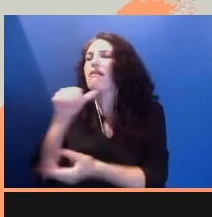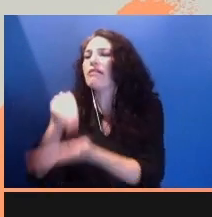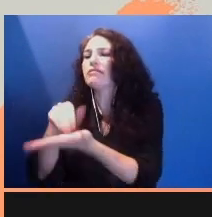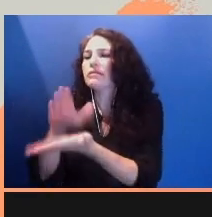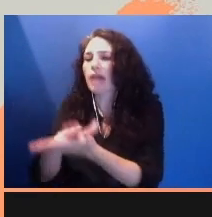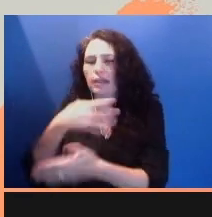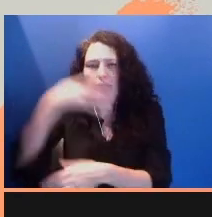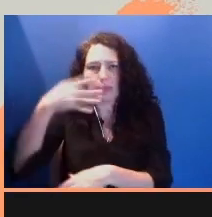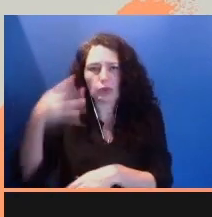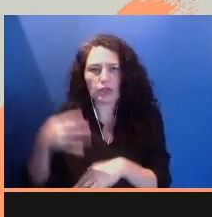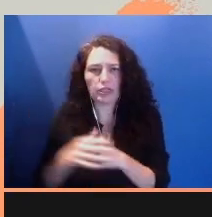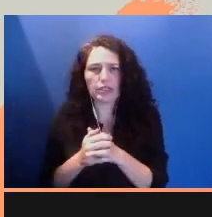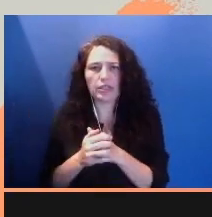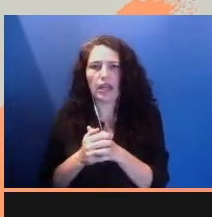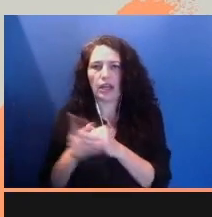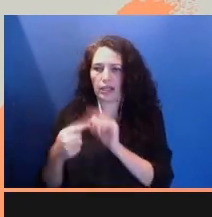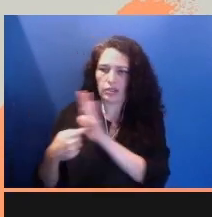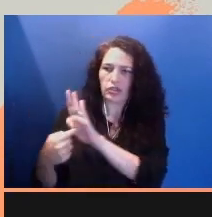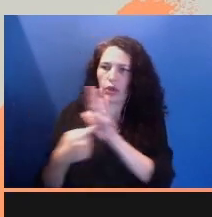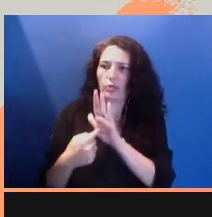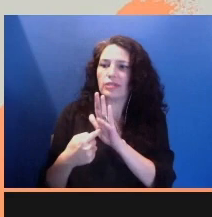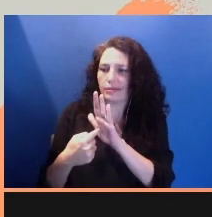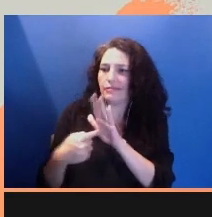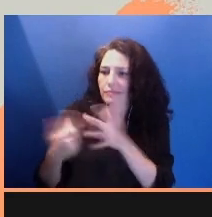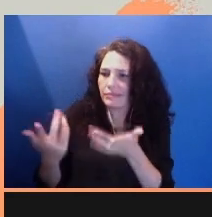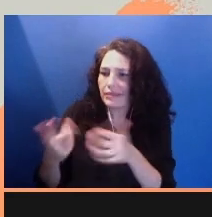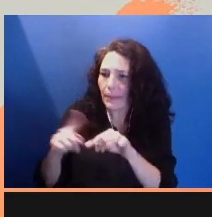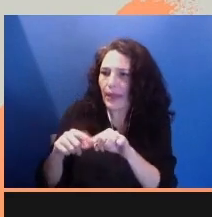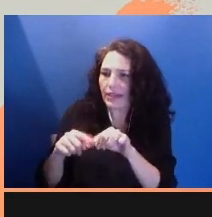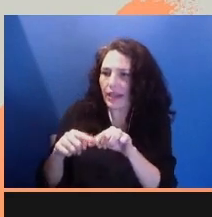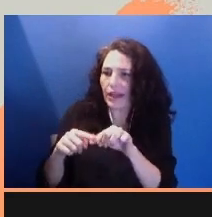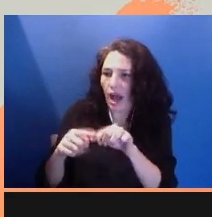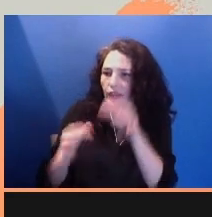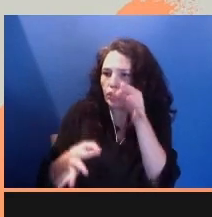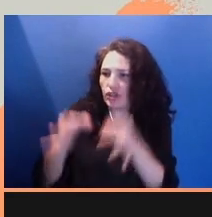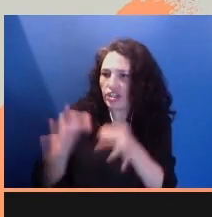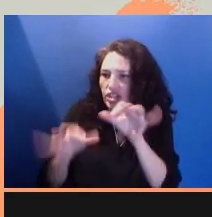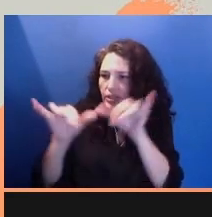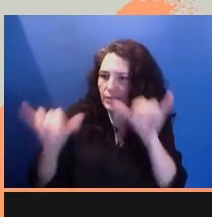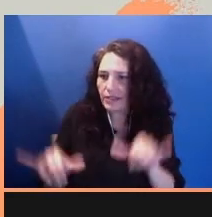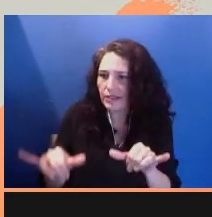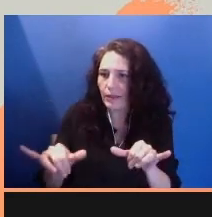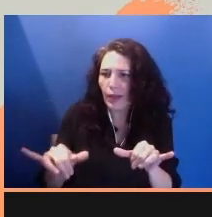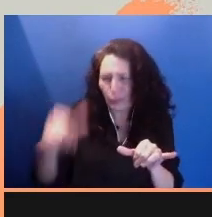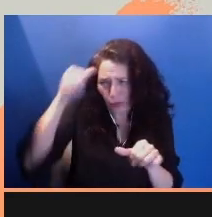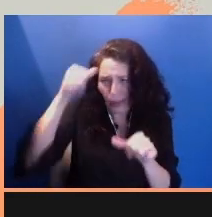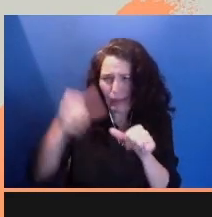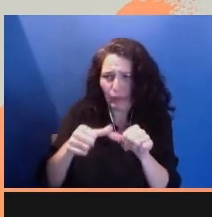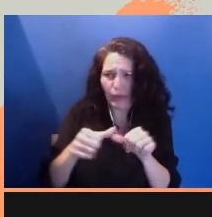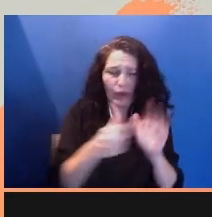And our democracy stands under the rule of law, but let us not mistake law for justice.